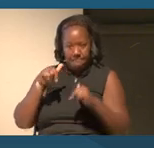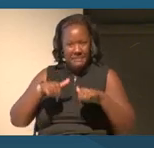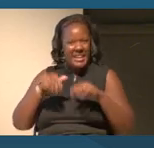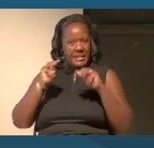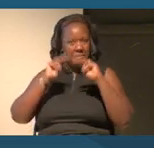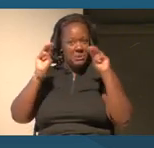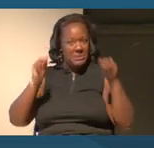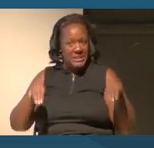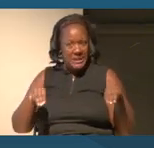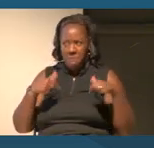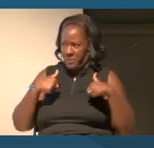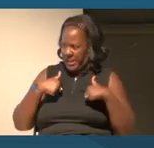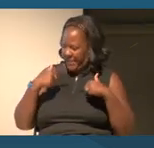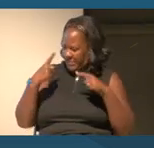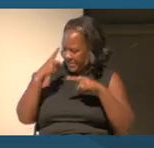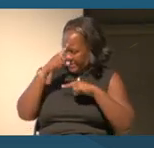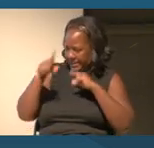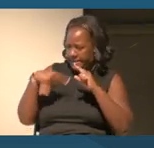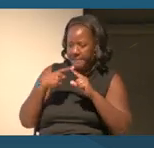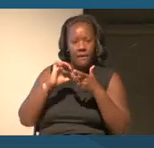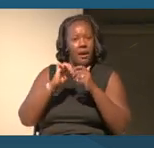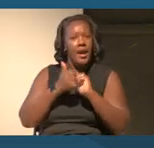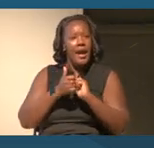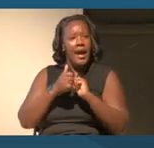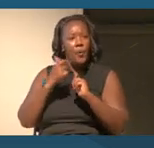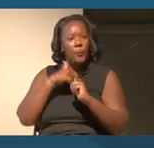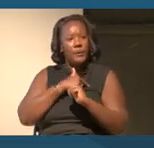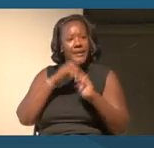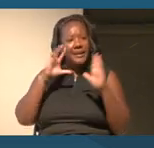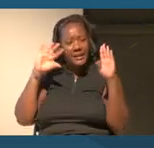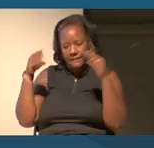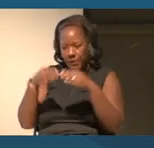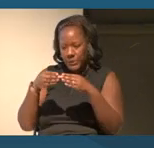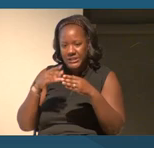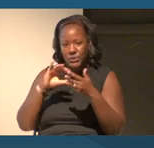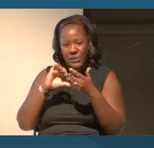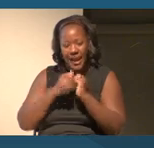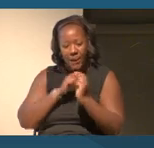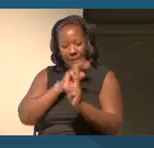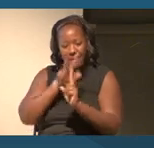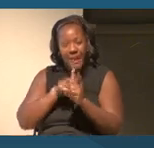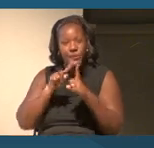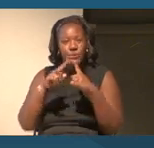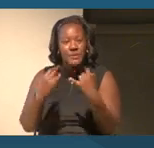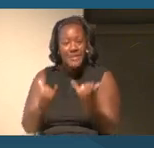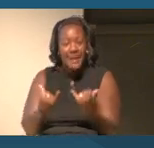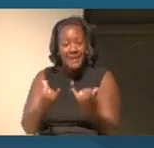need to think about how we can take that and focus on the present and also our future.